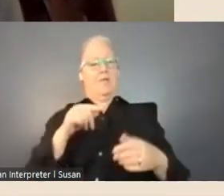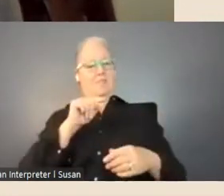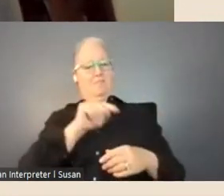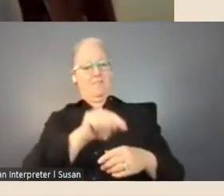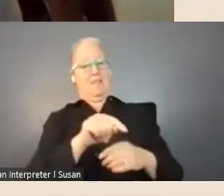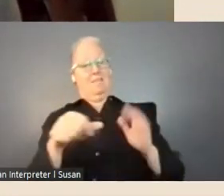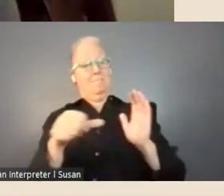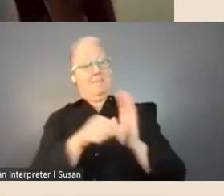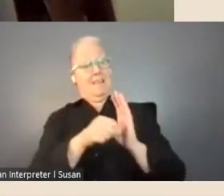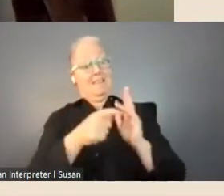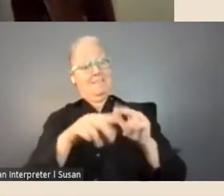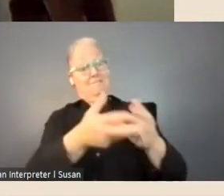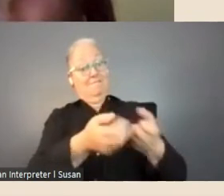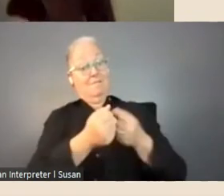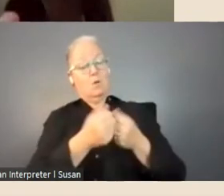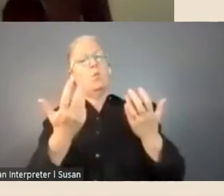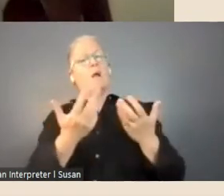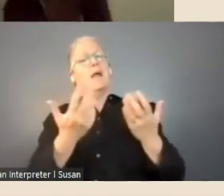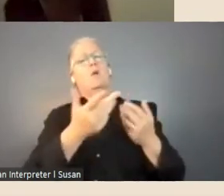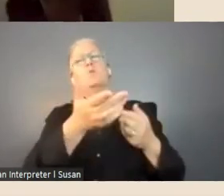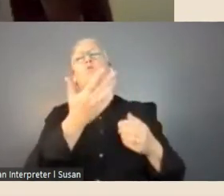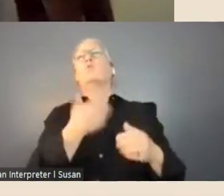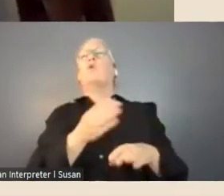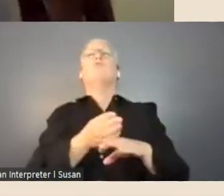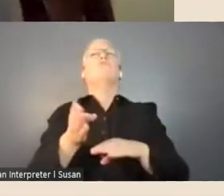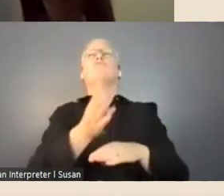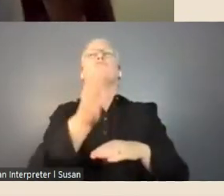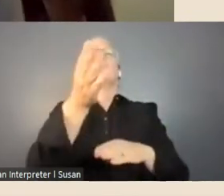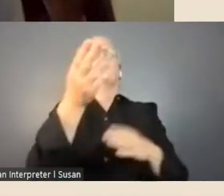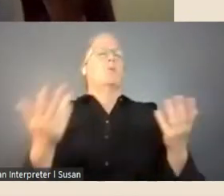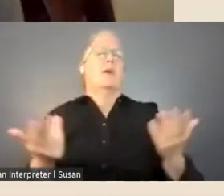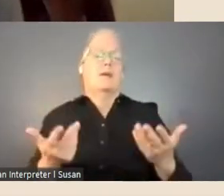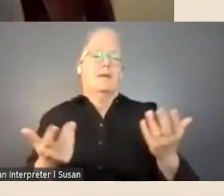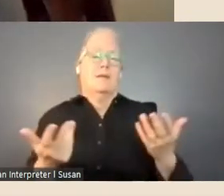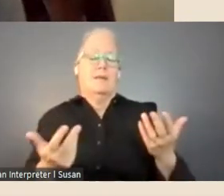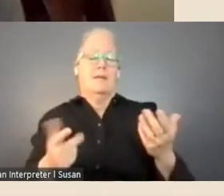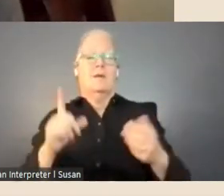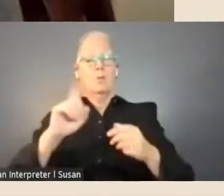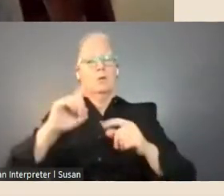but the really important thing about the fellowships which I think that we're all